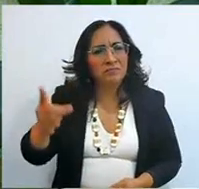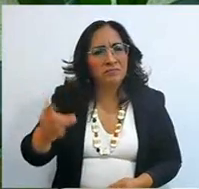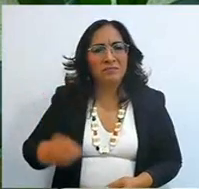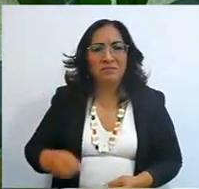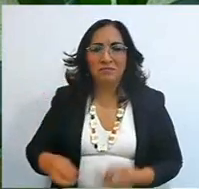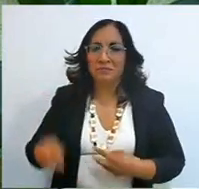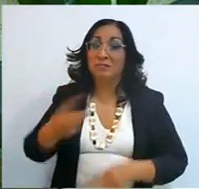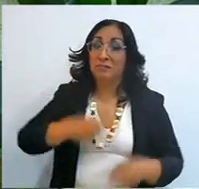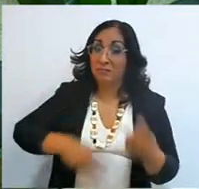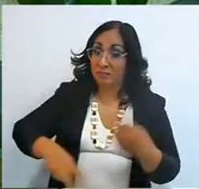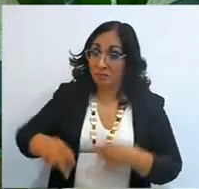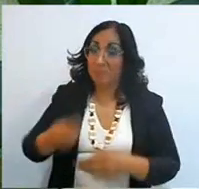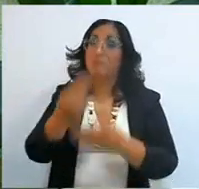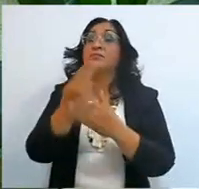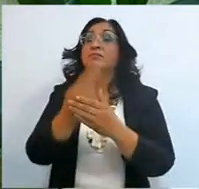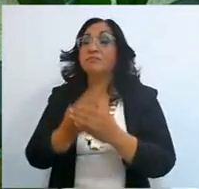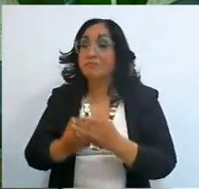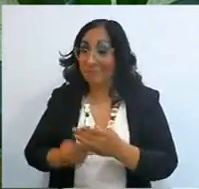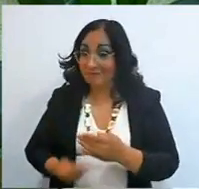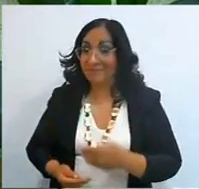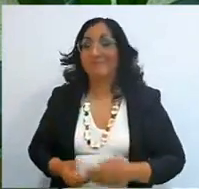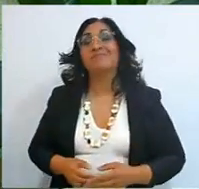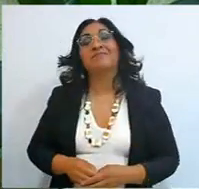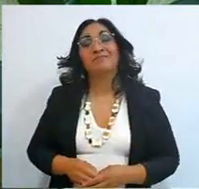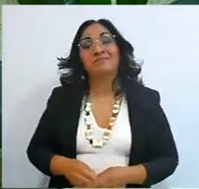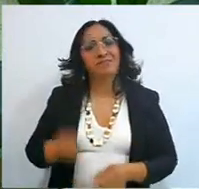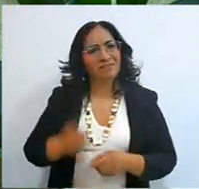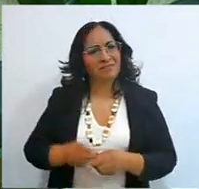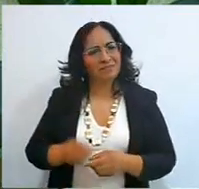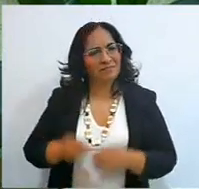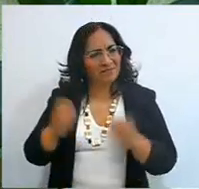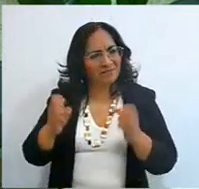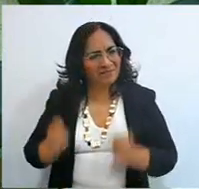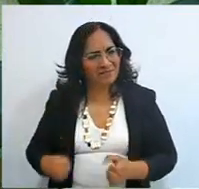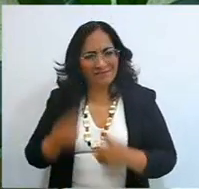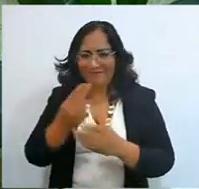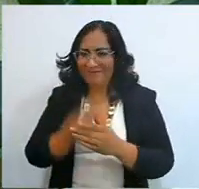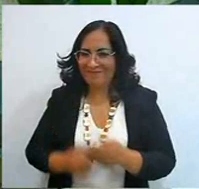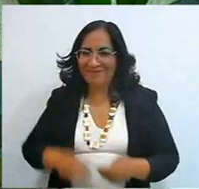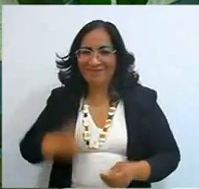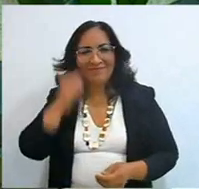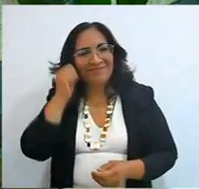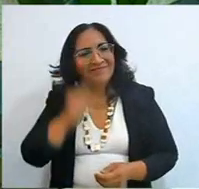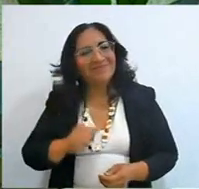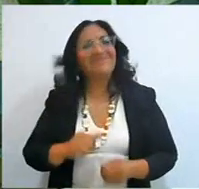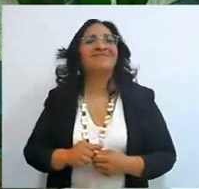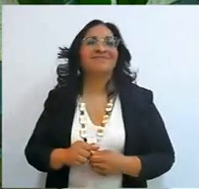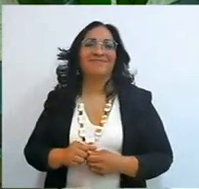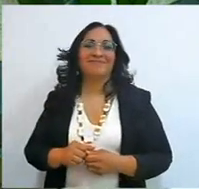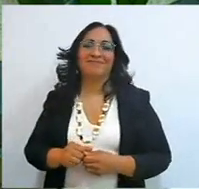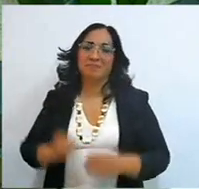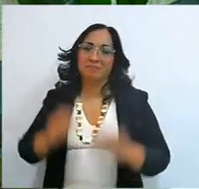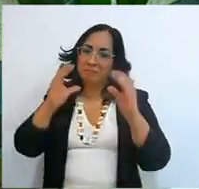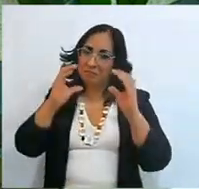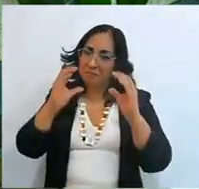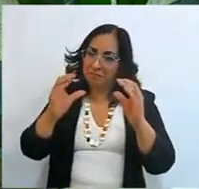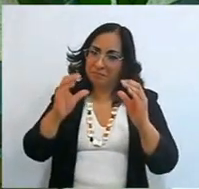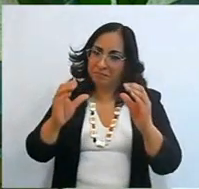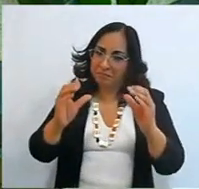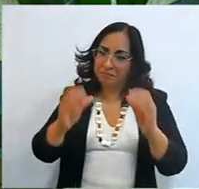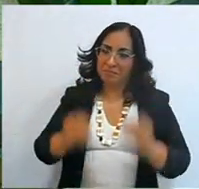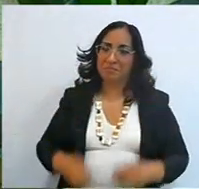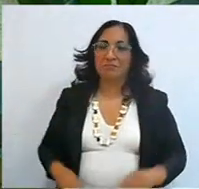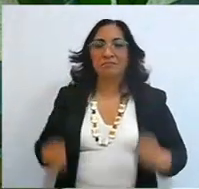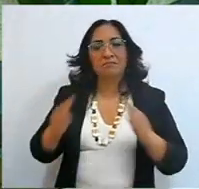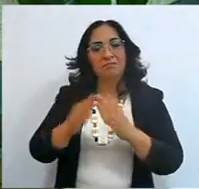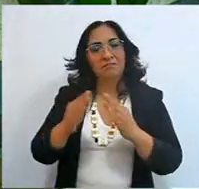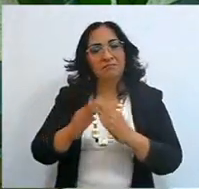but where God says so, that's where we're going to be, tucked away at home, with a quiet life,